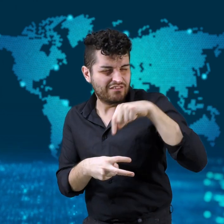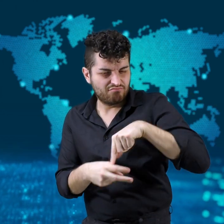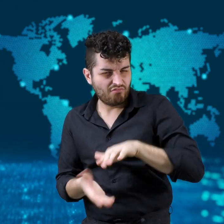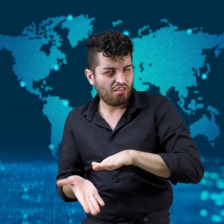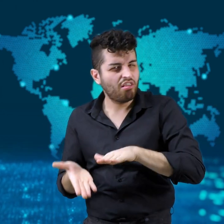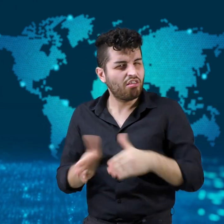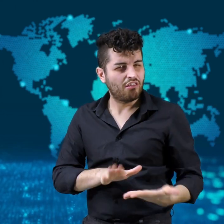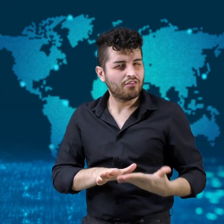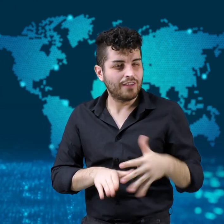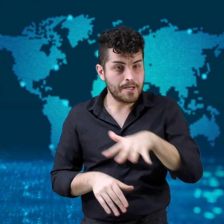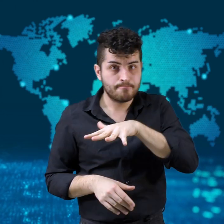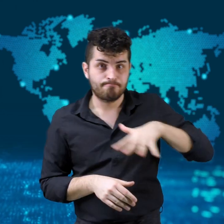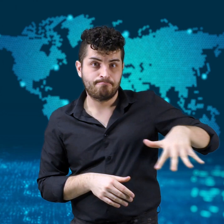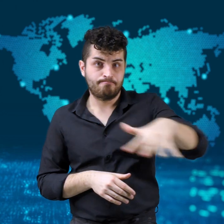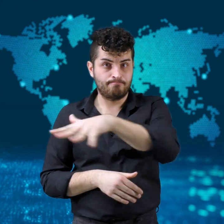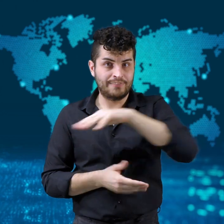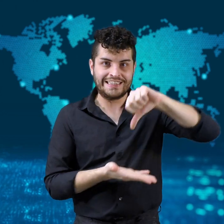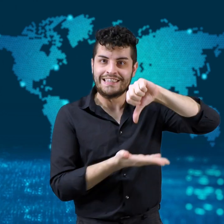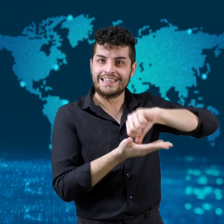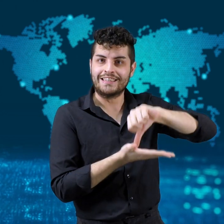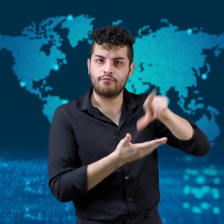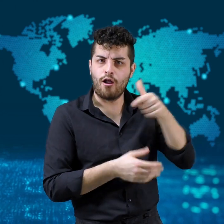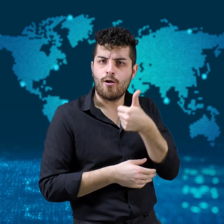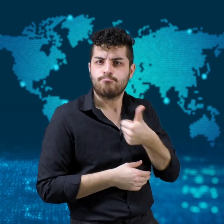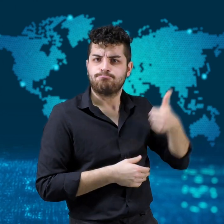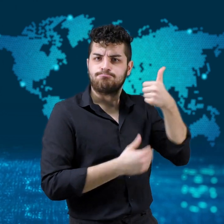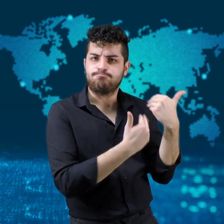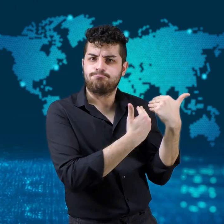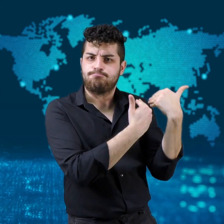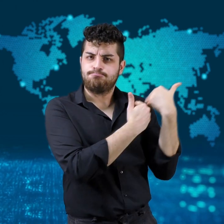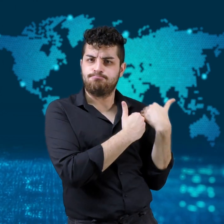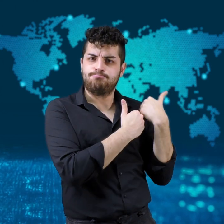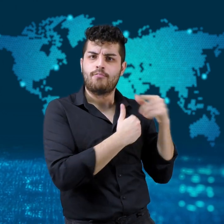In the city where Floyd died,